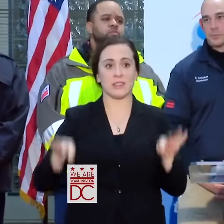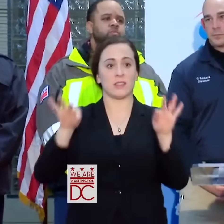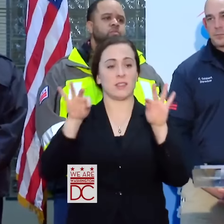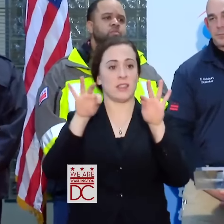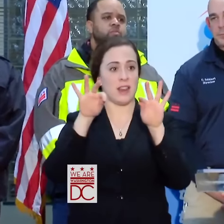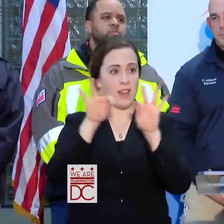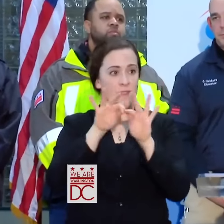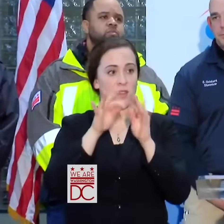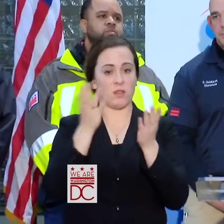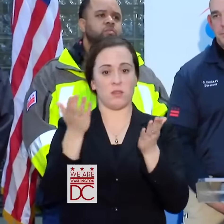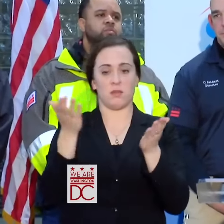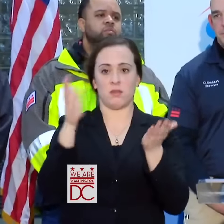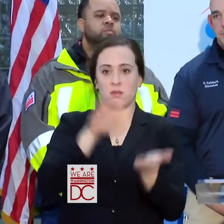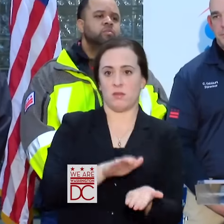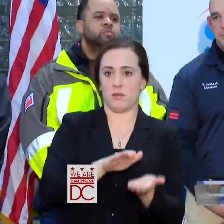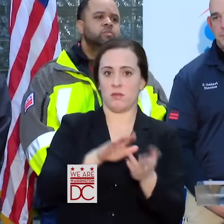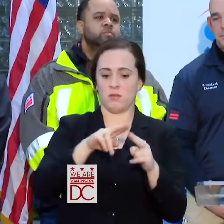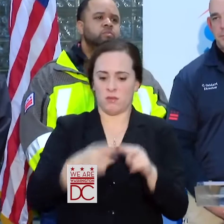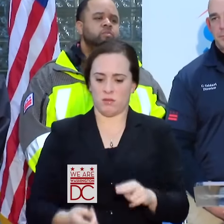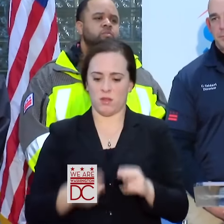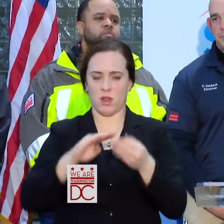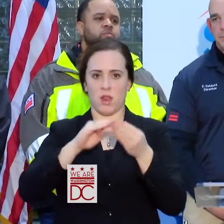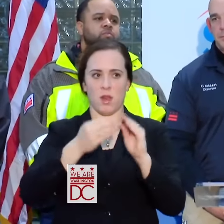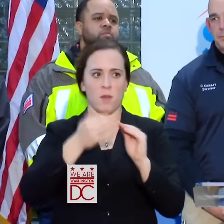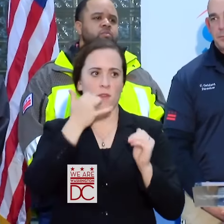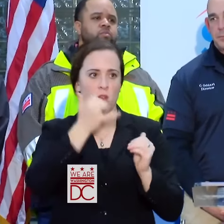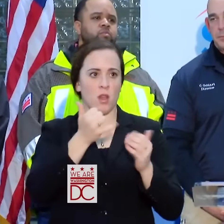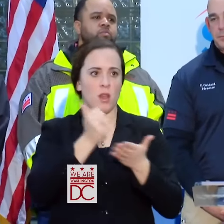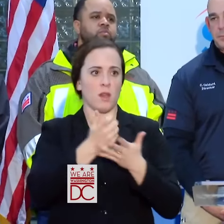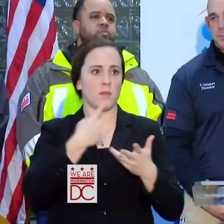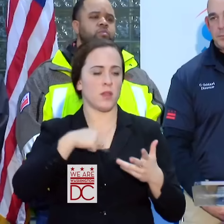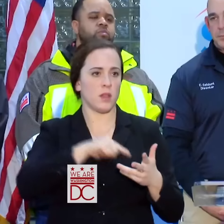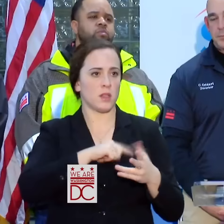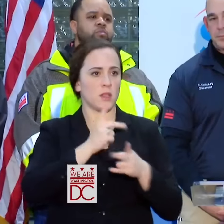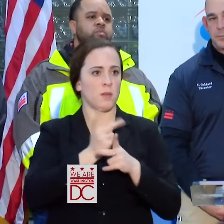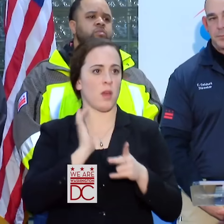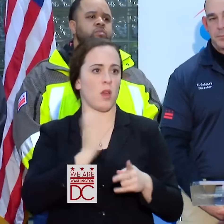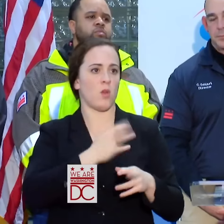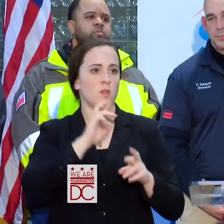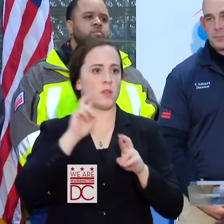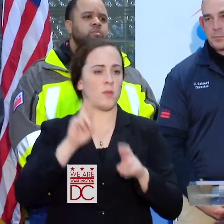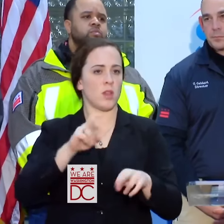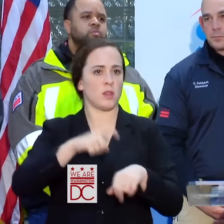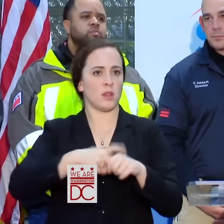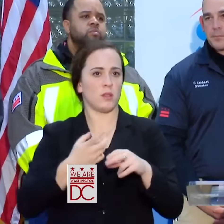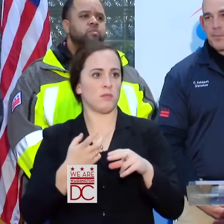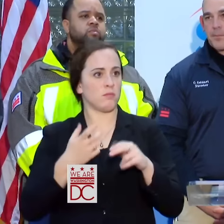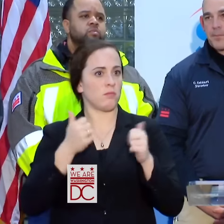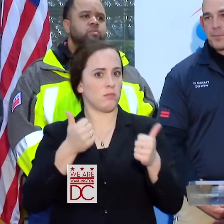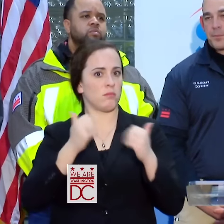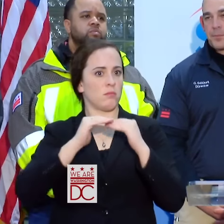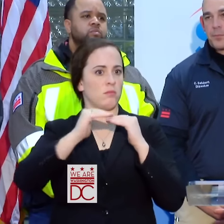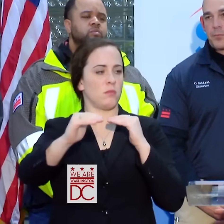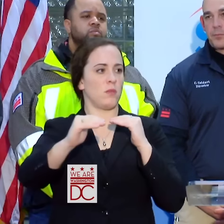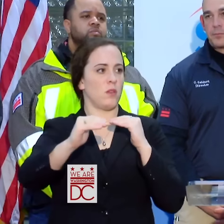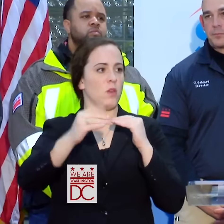TO GET TO OUR RESPONSE AND KEEP OUR RESPONSE TIMES UP. SO A VARIETY OF CALLS WE HAVE BEEN ENGAGED IN, UP UNTIL ABOUT